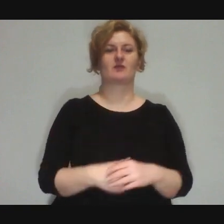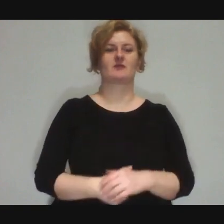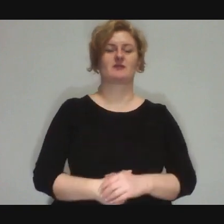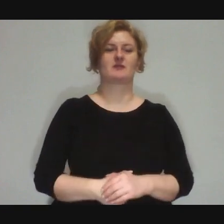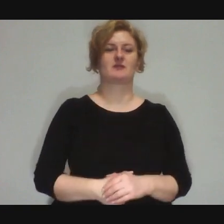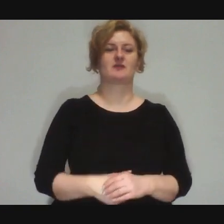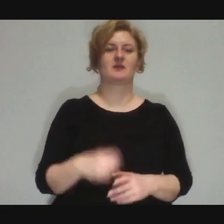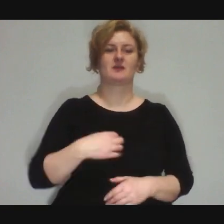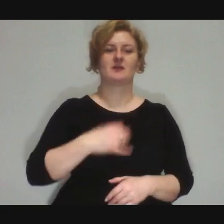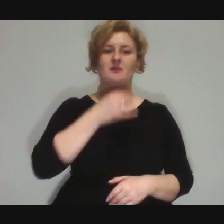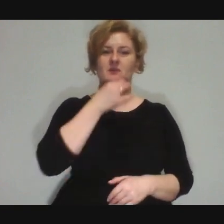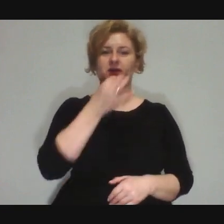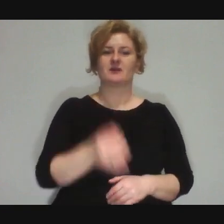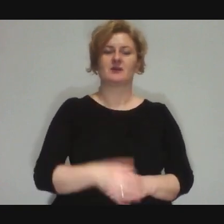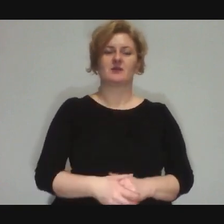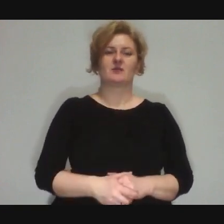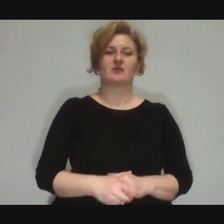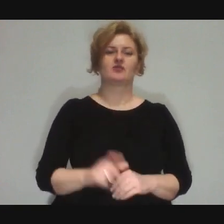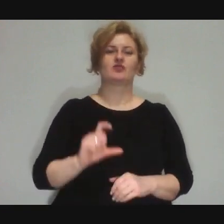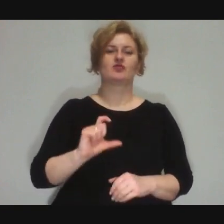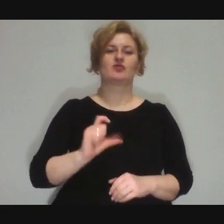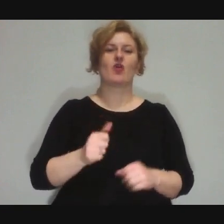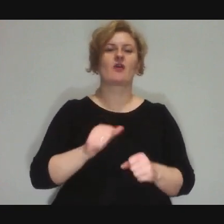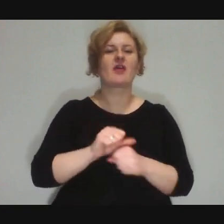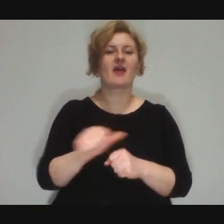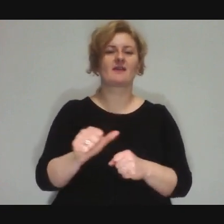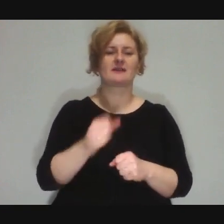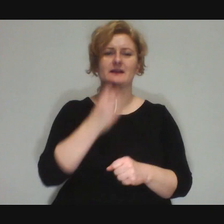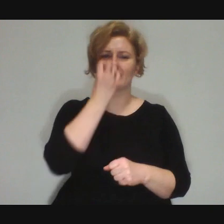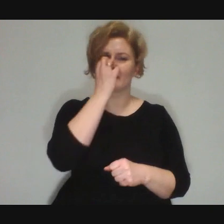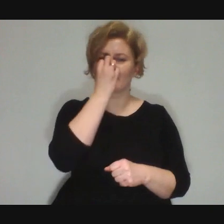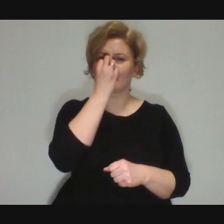"What is it about circus that makes it have animation potential?"